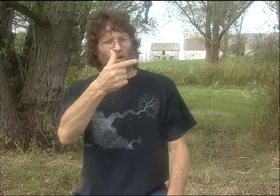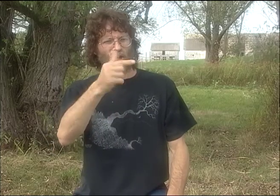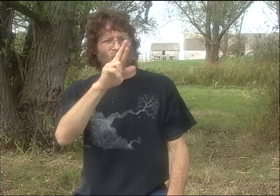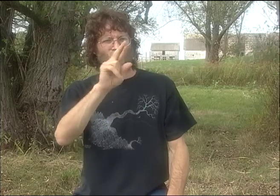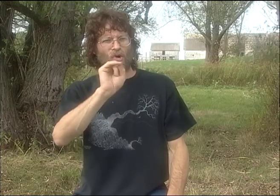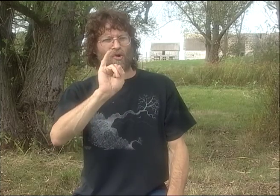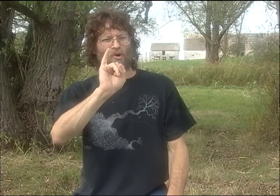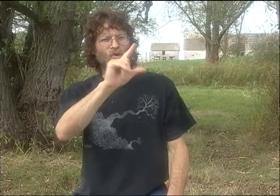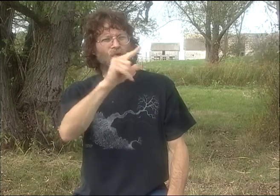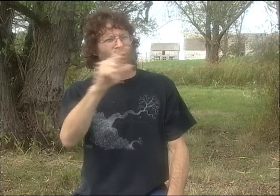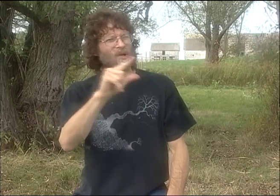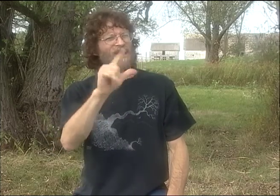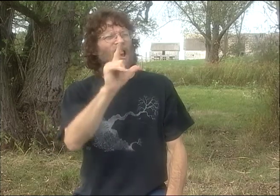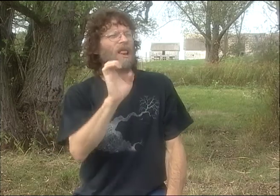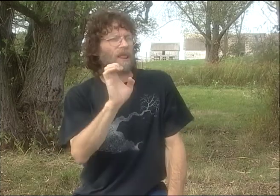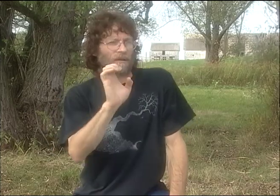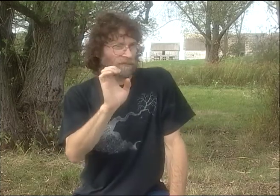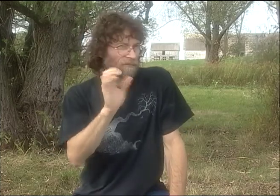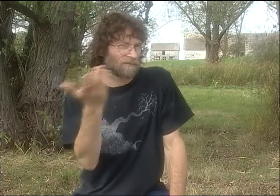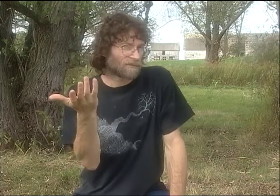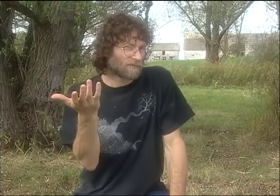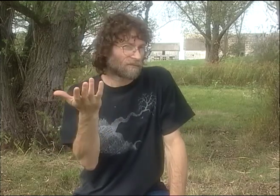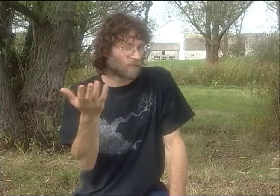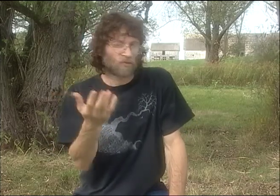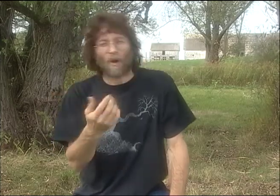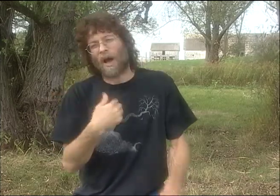HIS NAME WAS JERRY GRIZZLE.